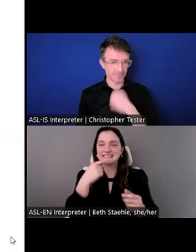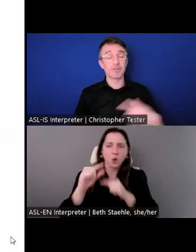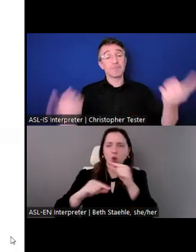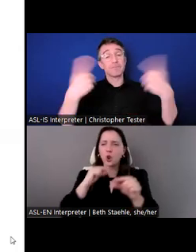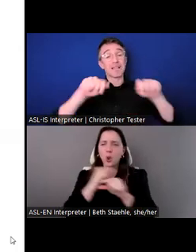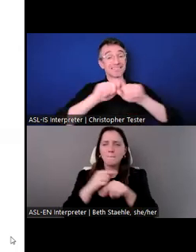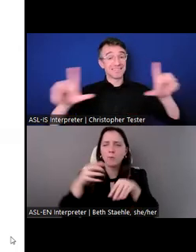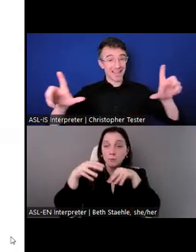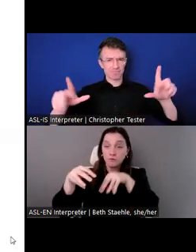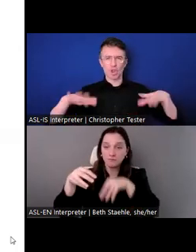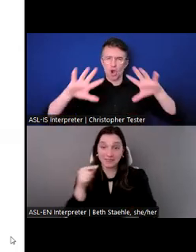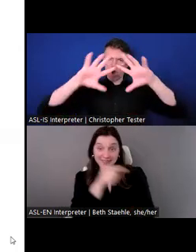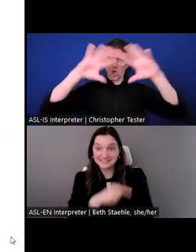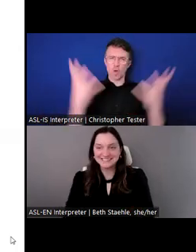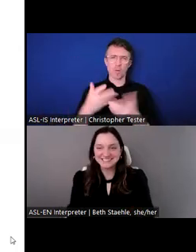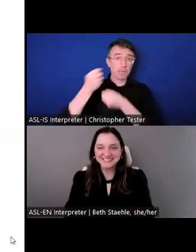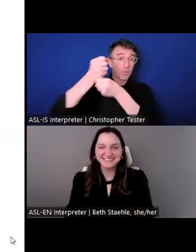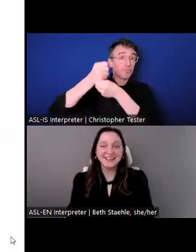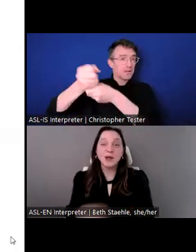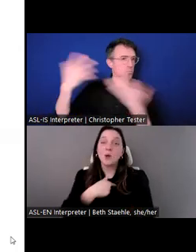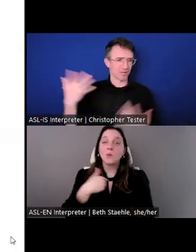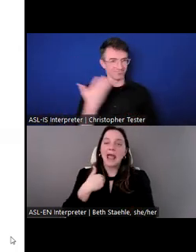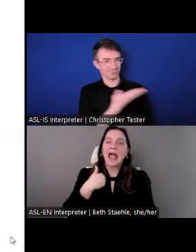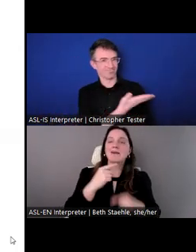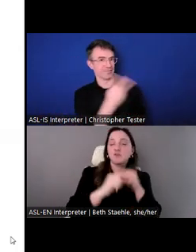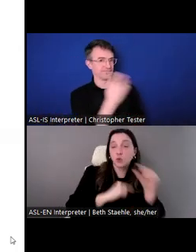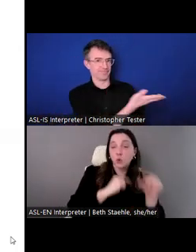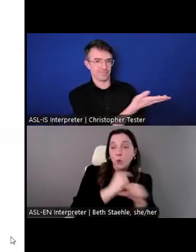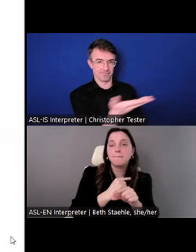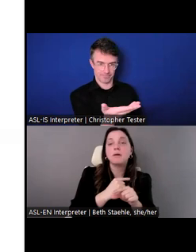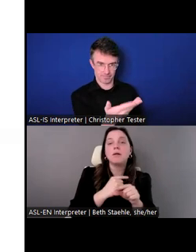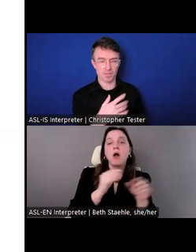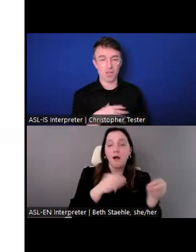There are country and regional offices all over the world.